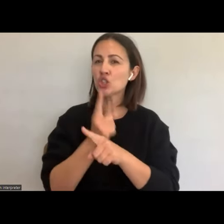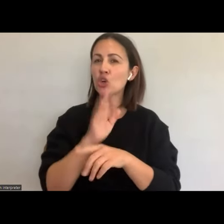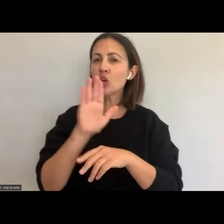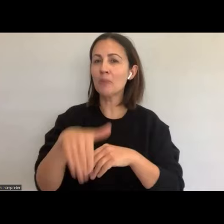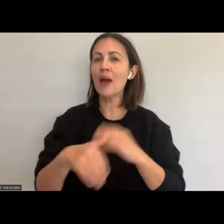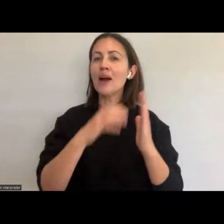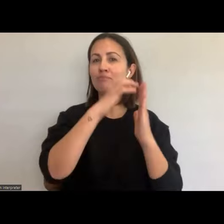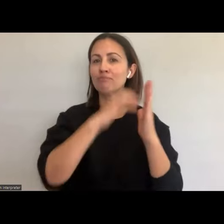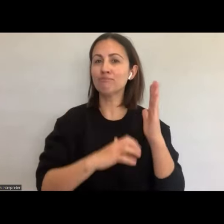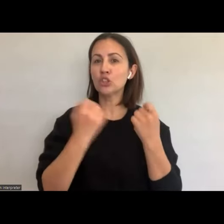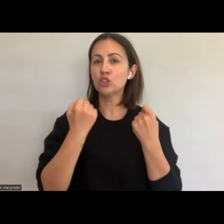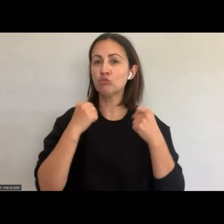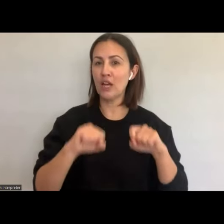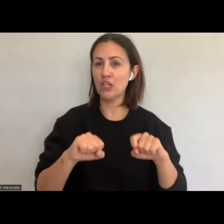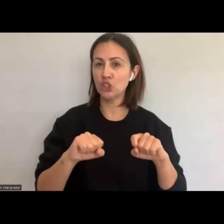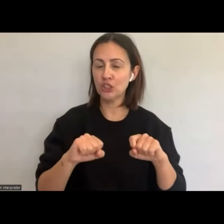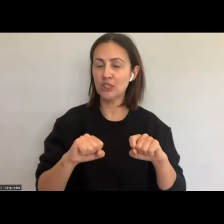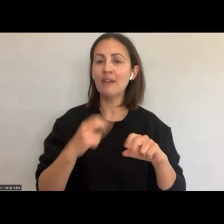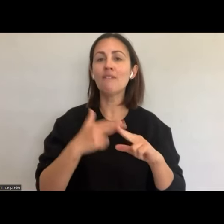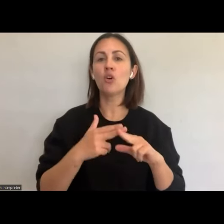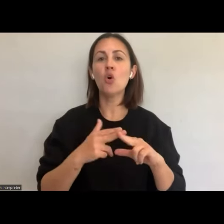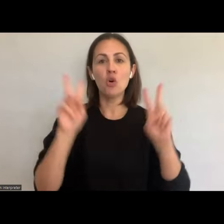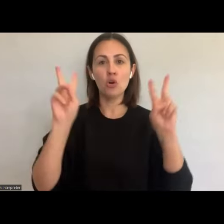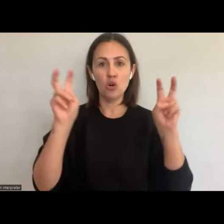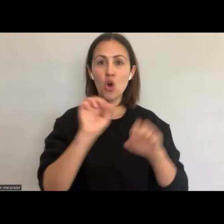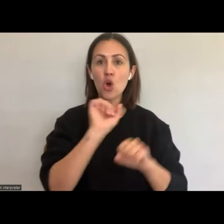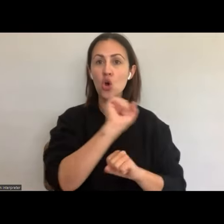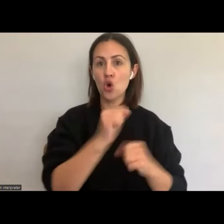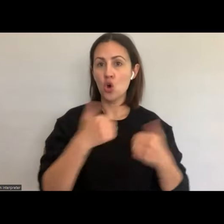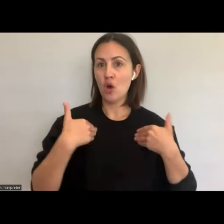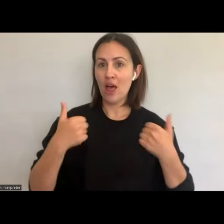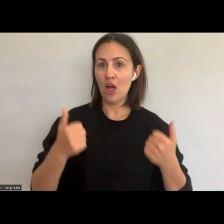sexual and reproductive health strategy, and then we have the privilege of viewing